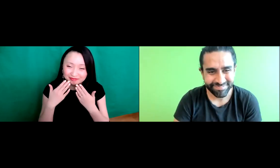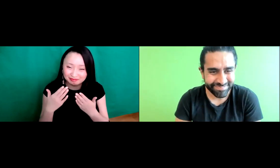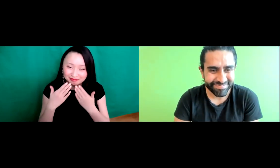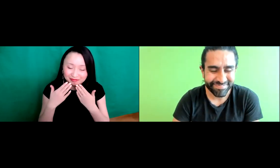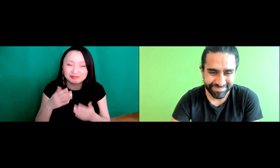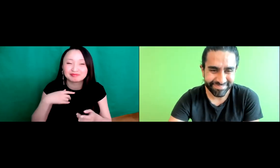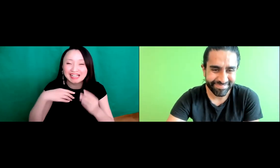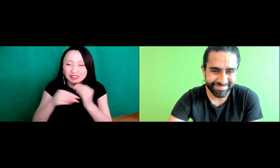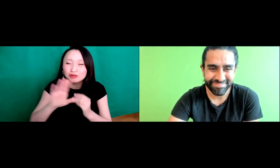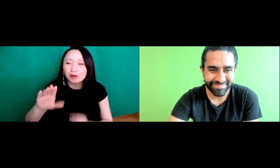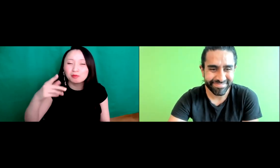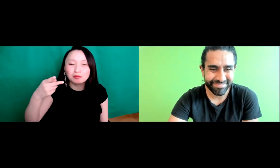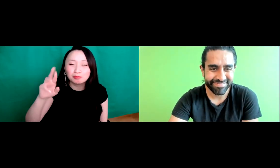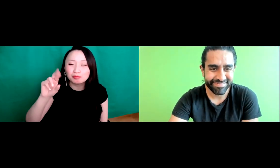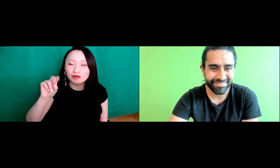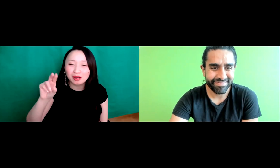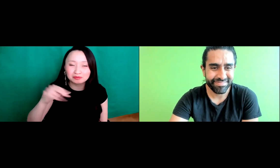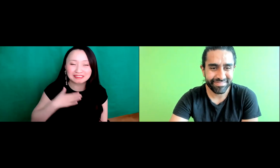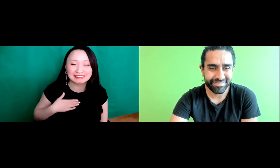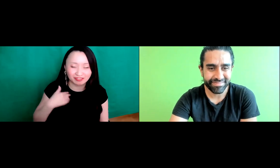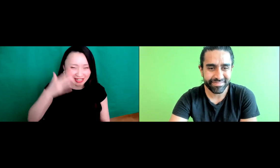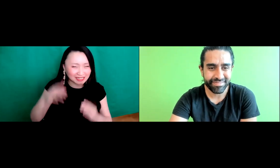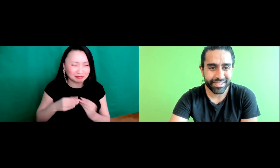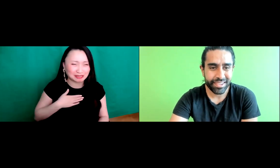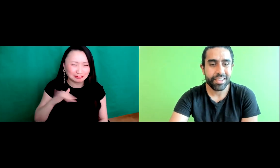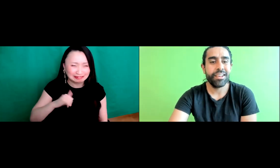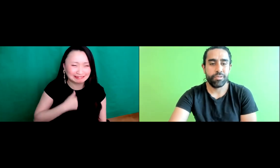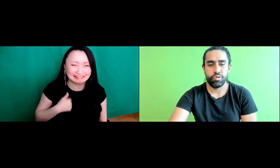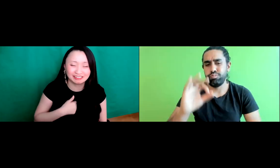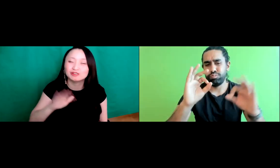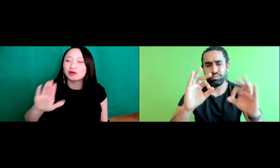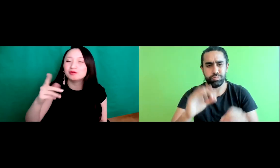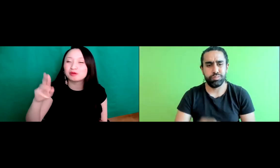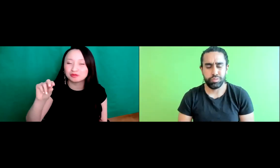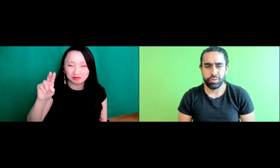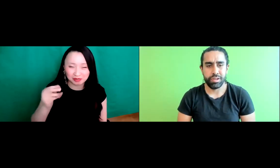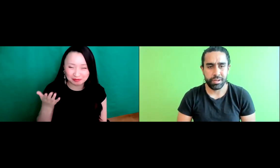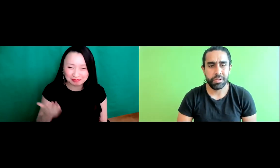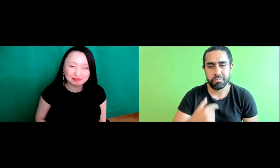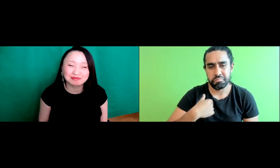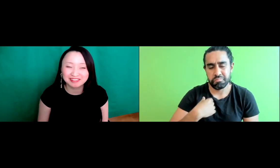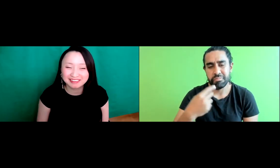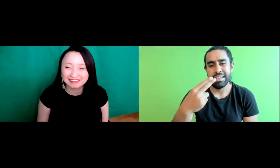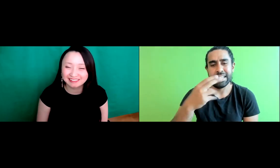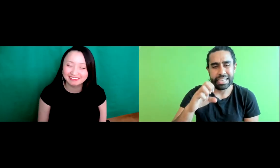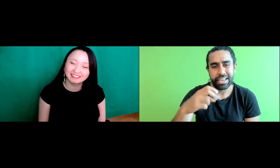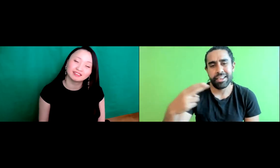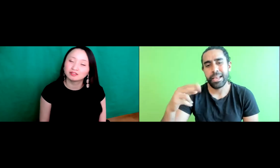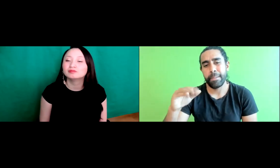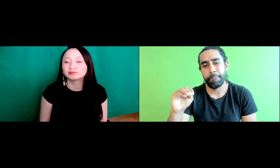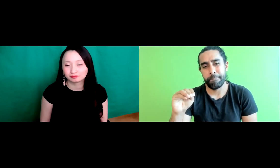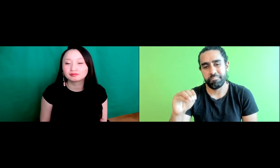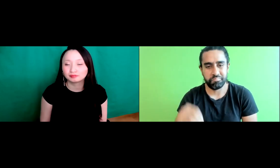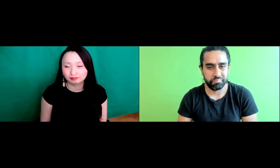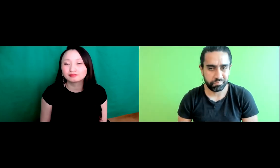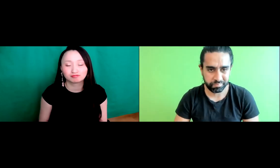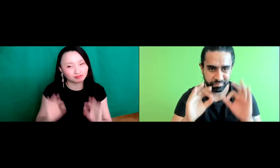And so that's a little bit about my background. And please also mention your pronouns as well.